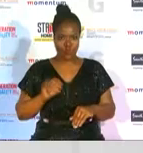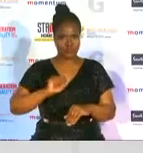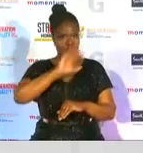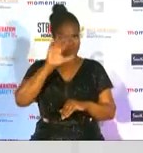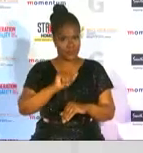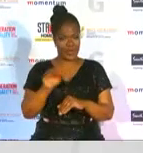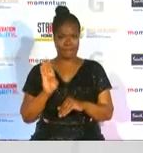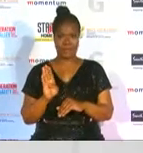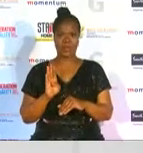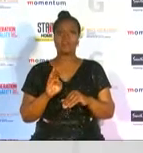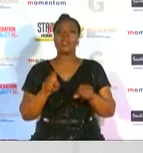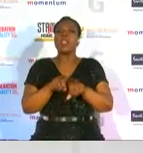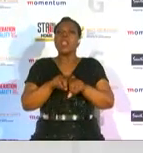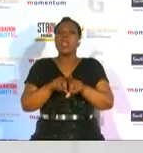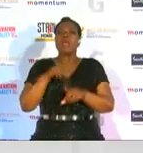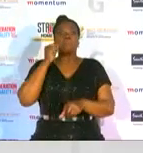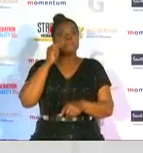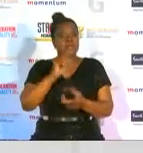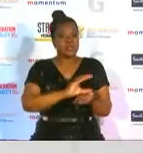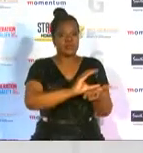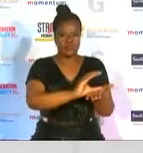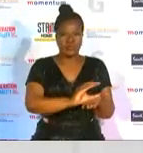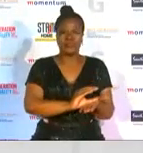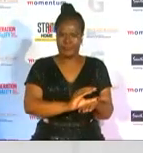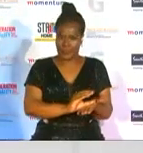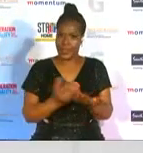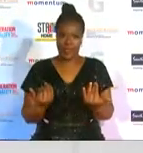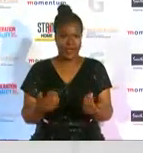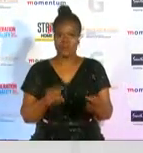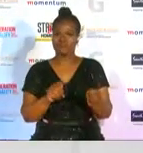as the men's sponsorship landscape has become extremely clattered